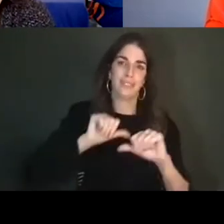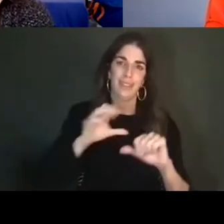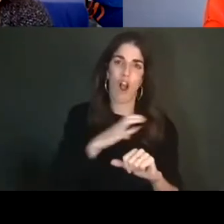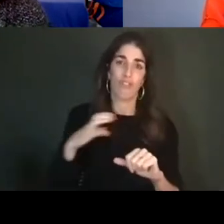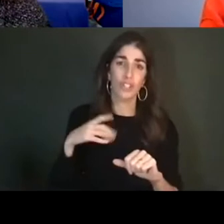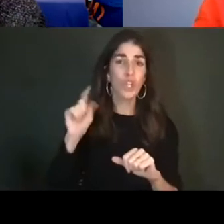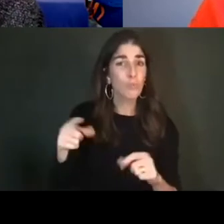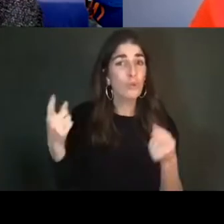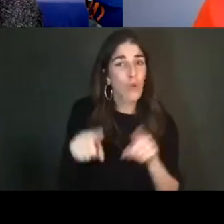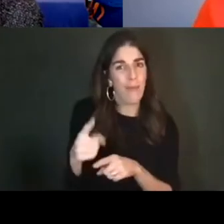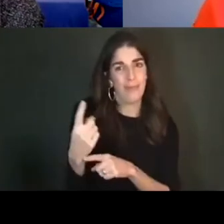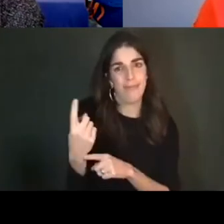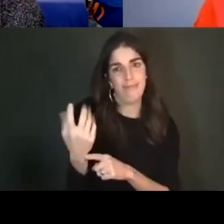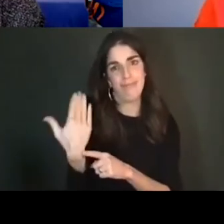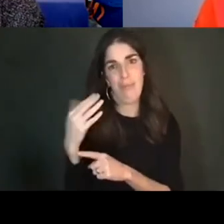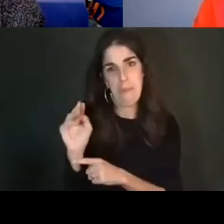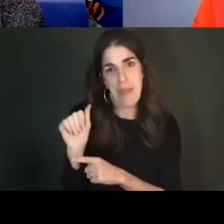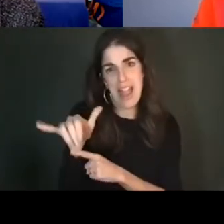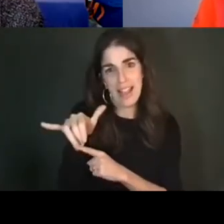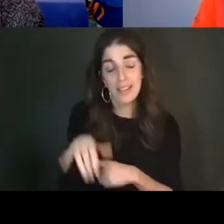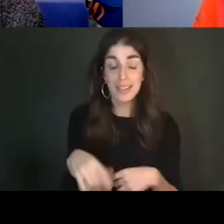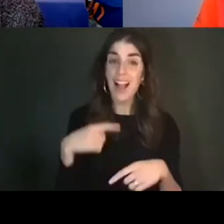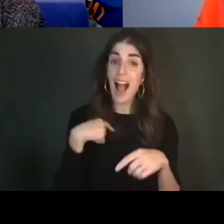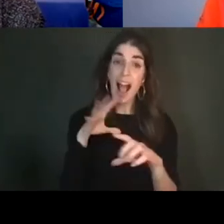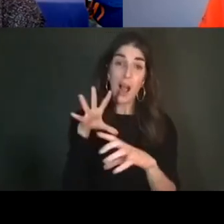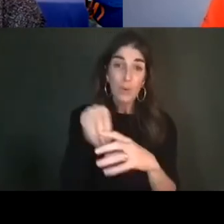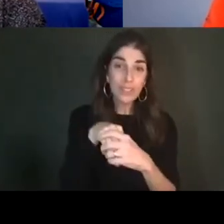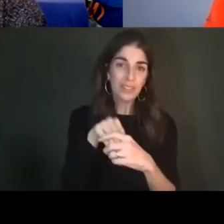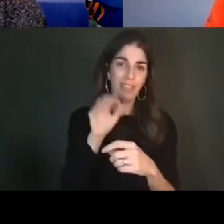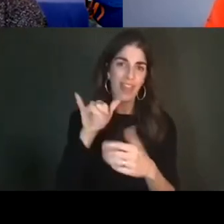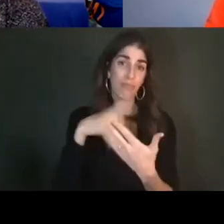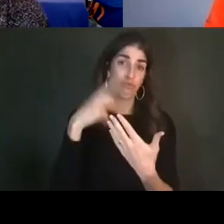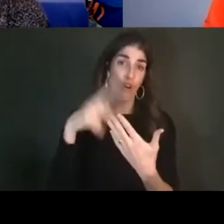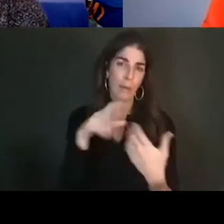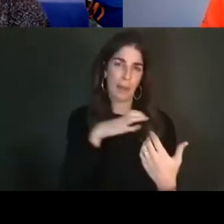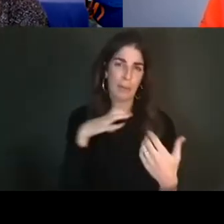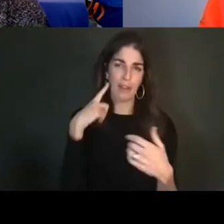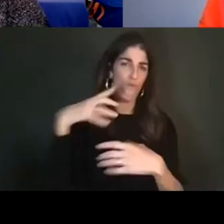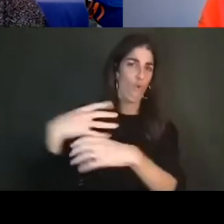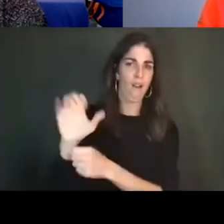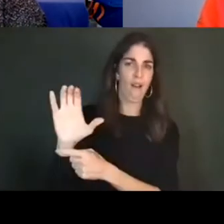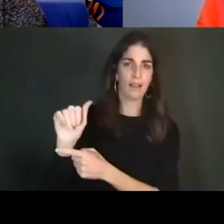May. I was on the Program Committe for CASCA and had organized all these events and more,